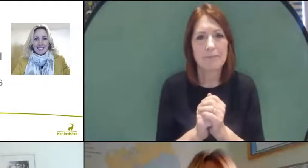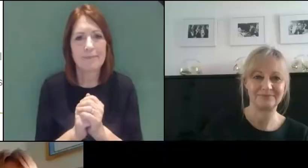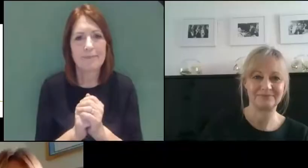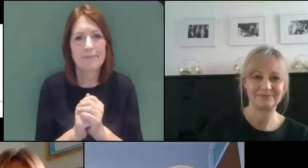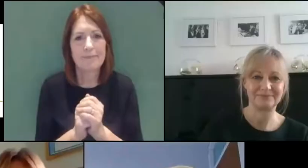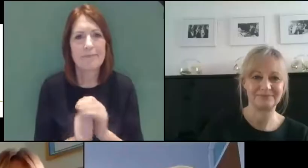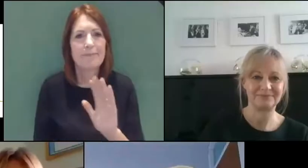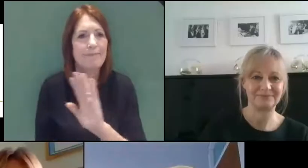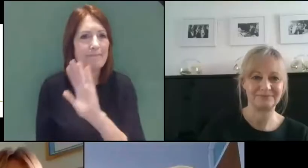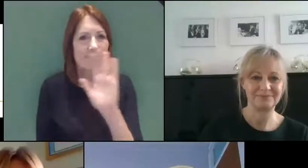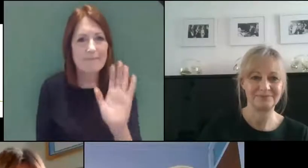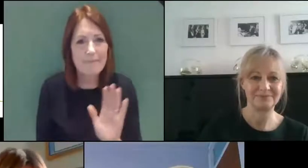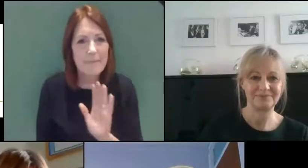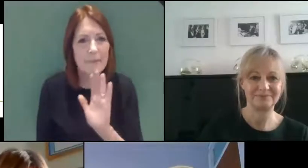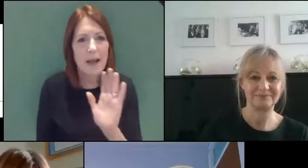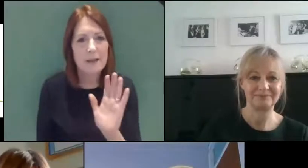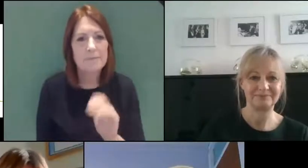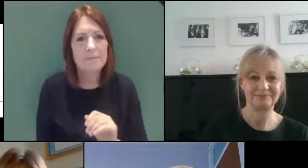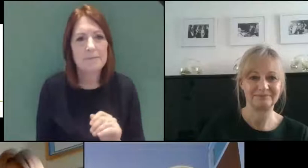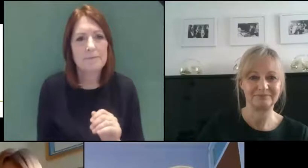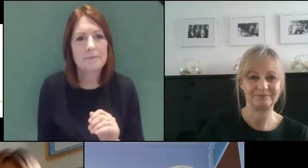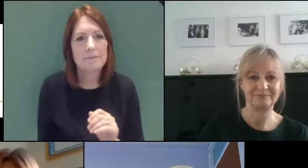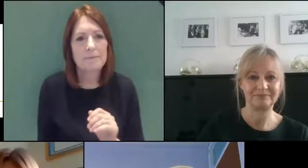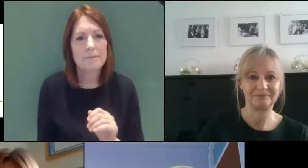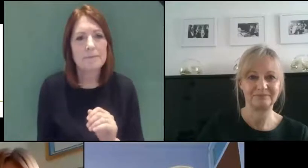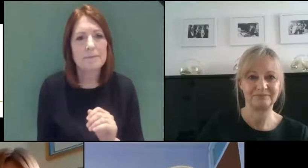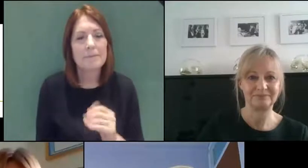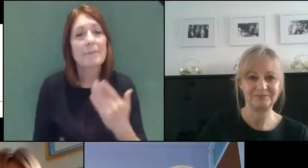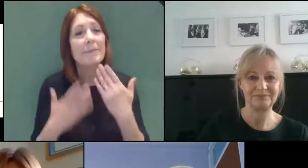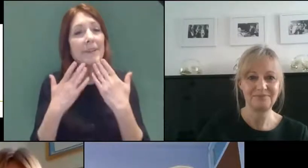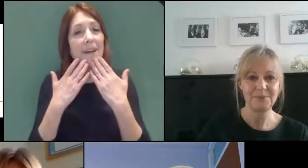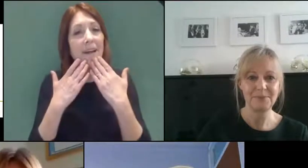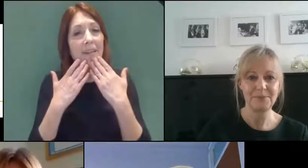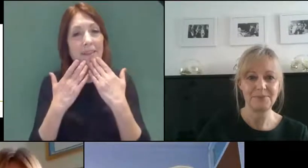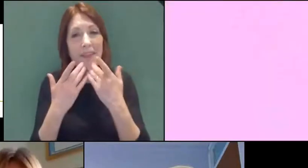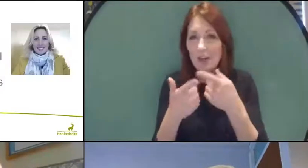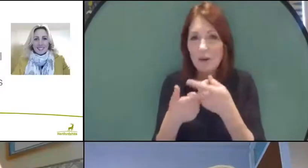Hello and thank you for everybody that is joining here today.